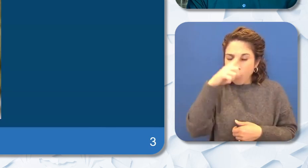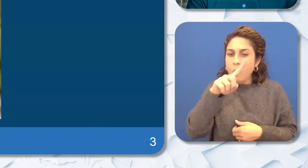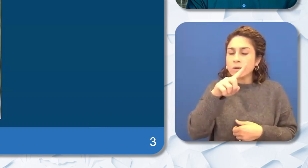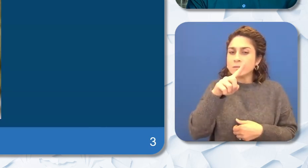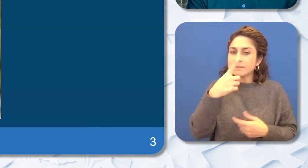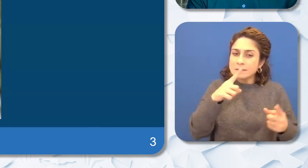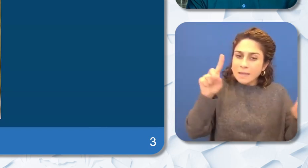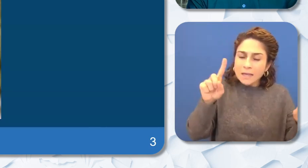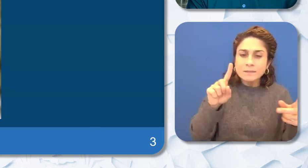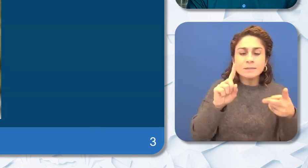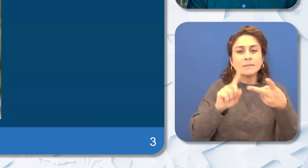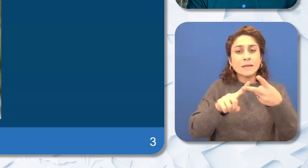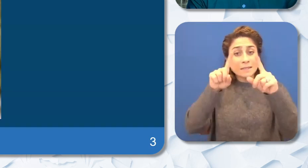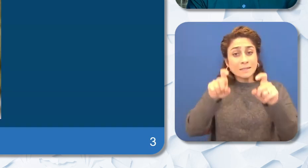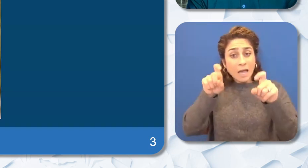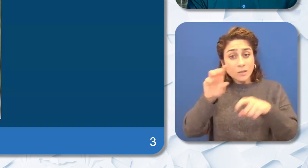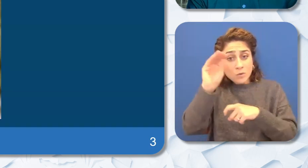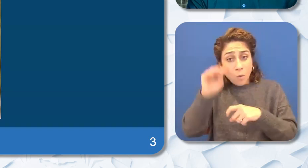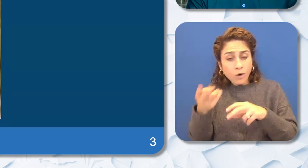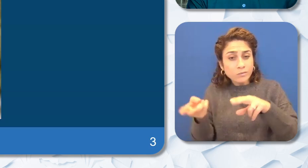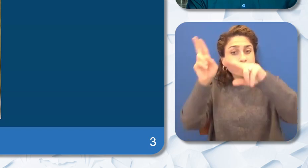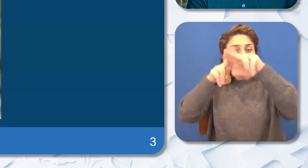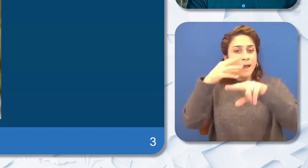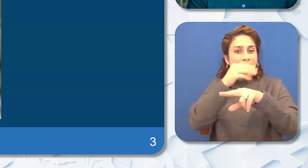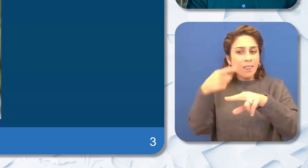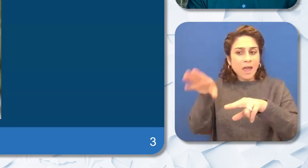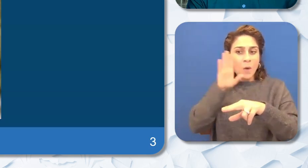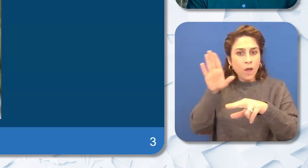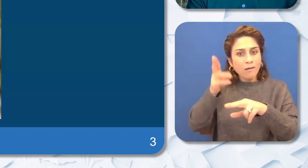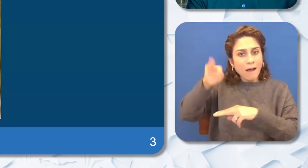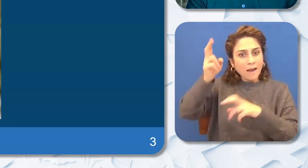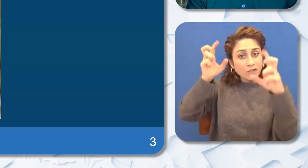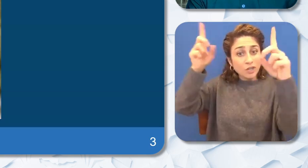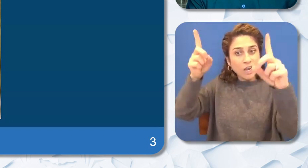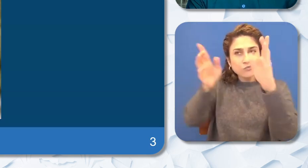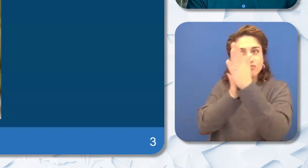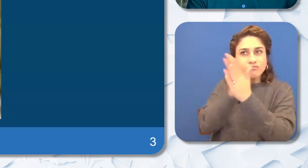greater likelihood to pursue higher education and most importantly have a greater attachment